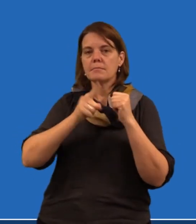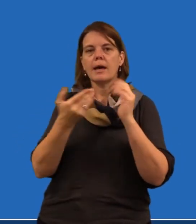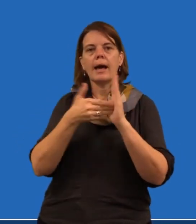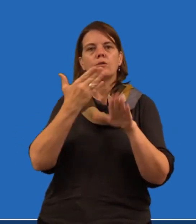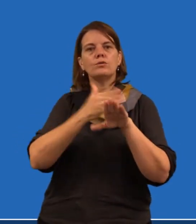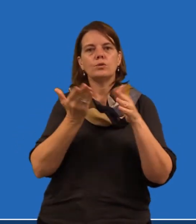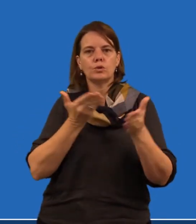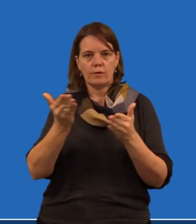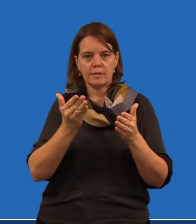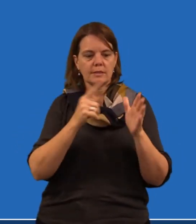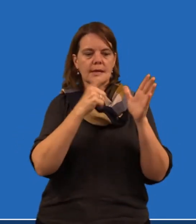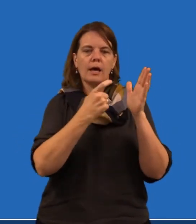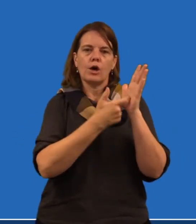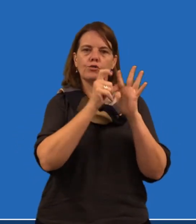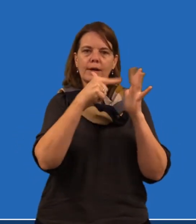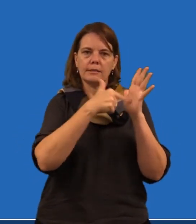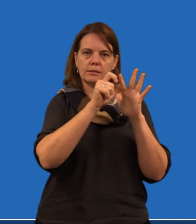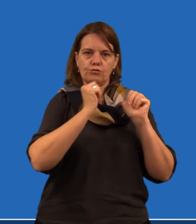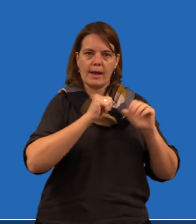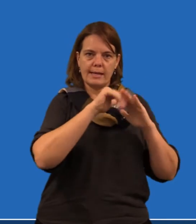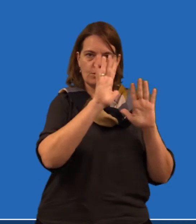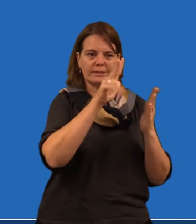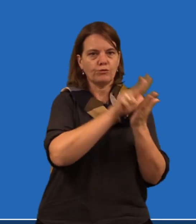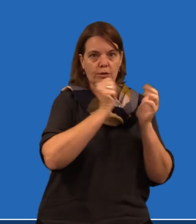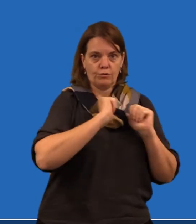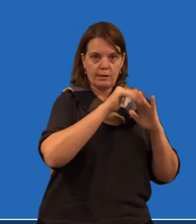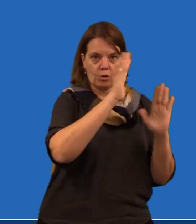This year, we had the same, but we've added a new service which is accredited training